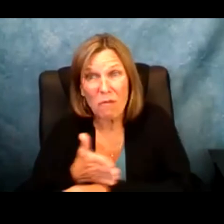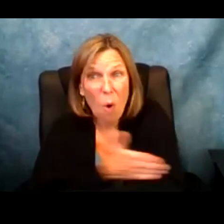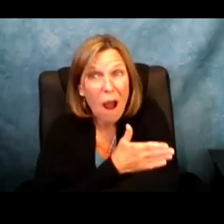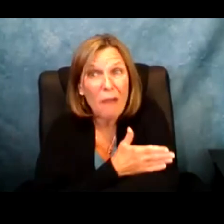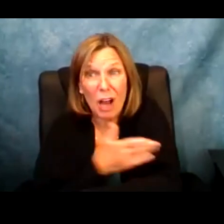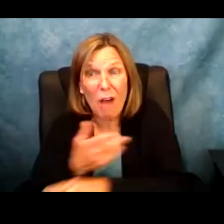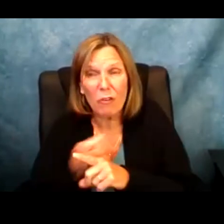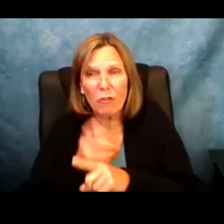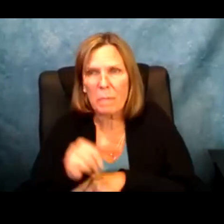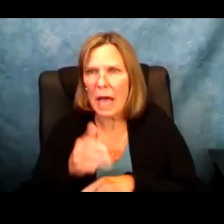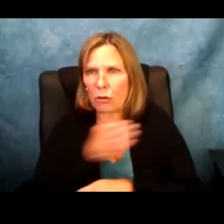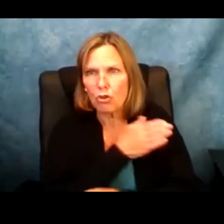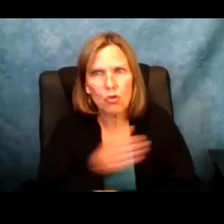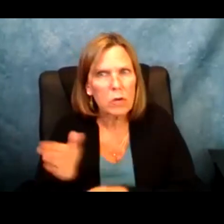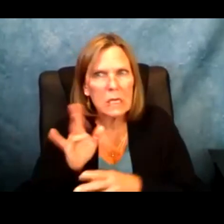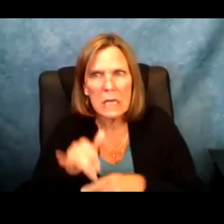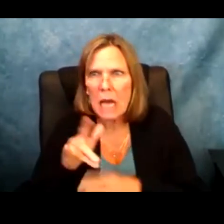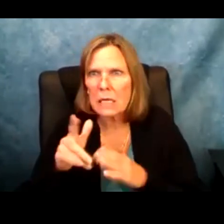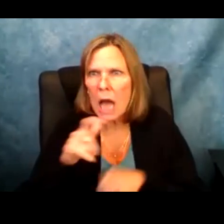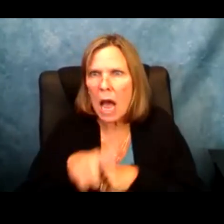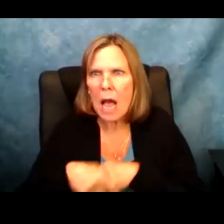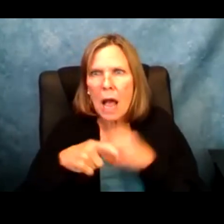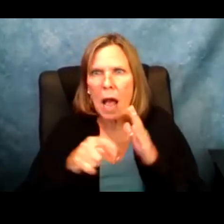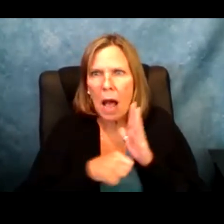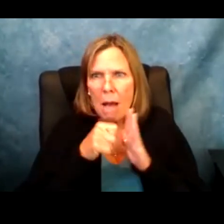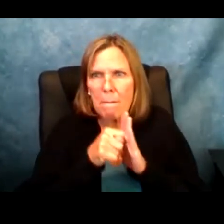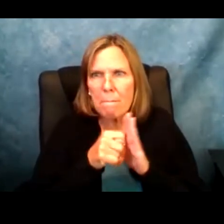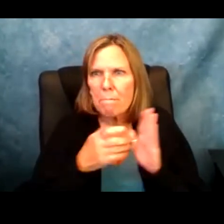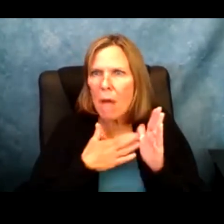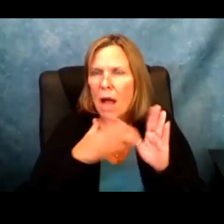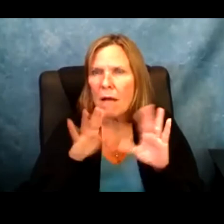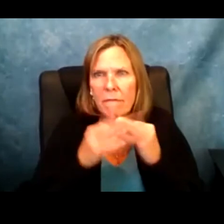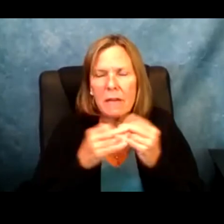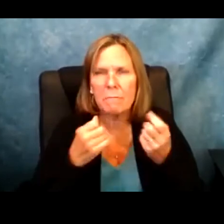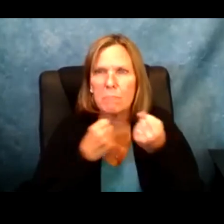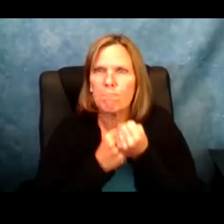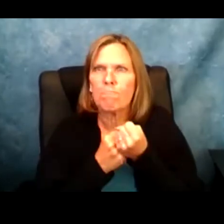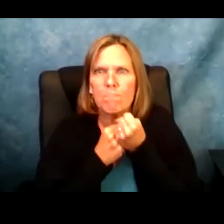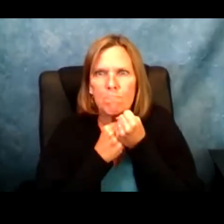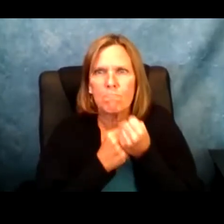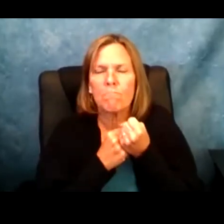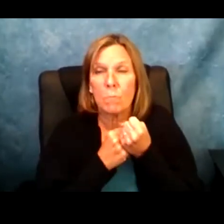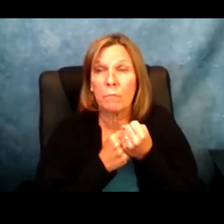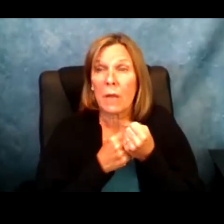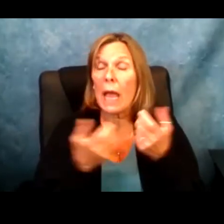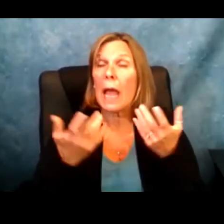to the time I was eight to become fully recovered from that. During that time, my family was the